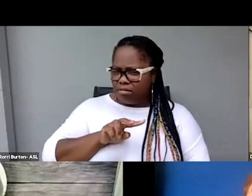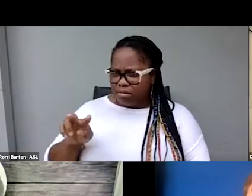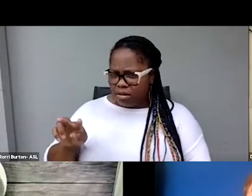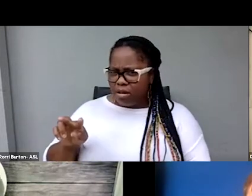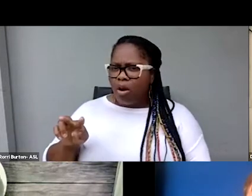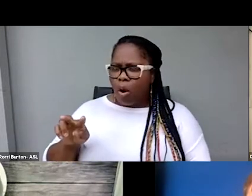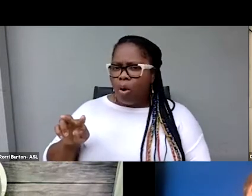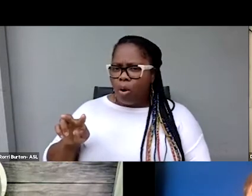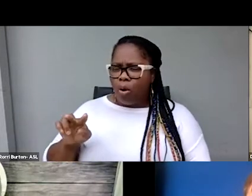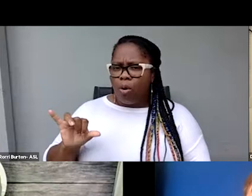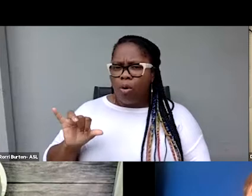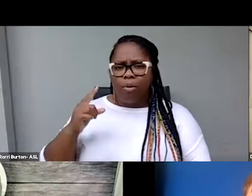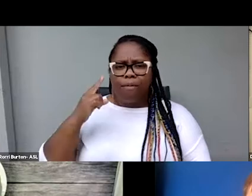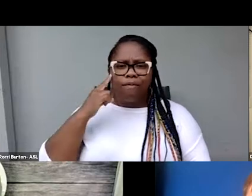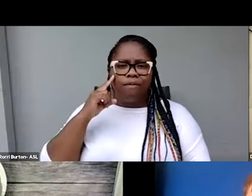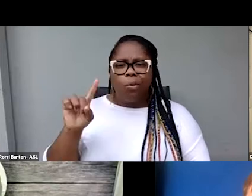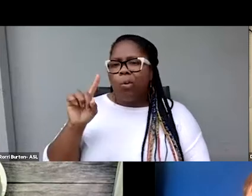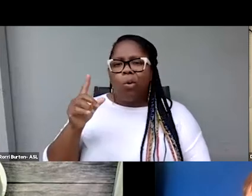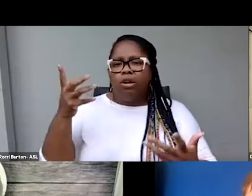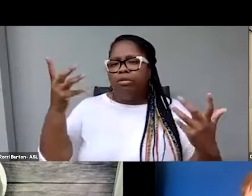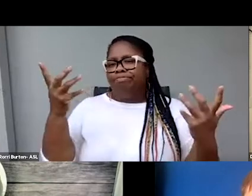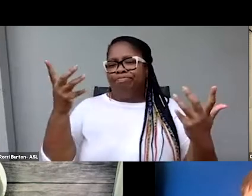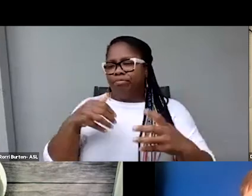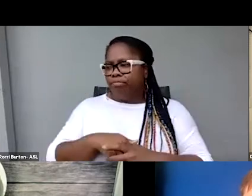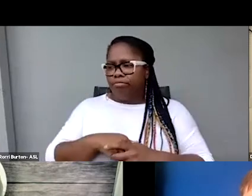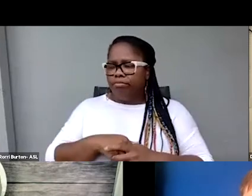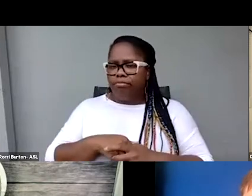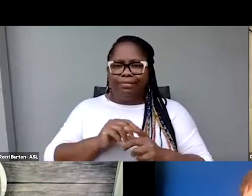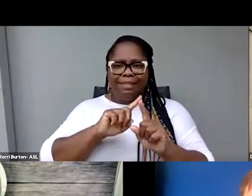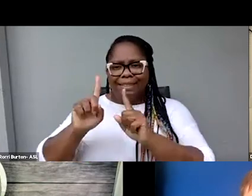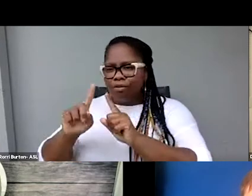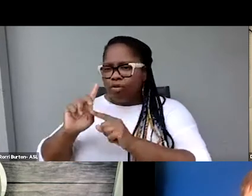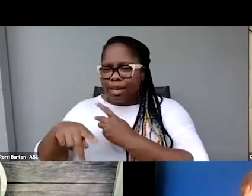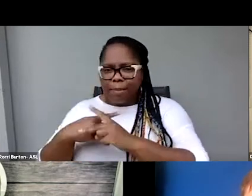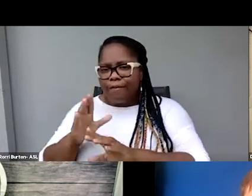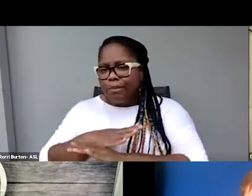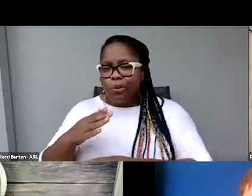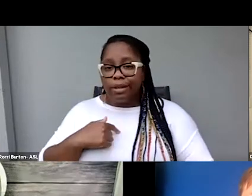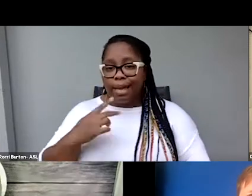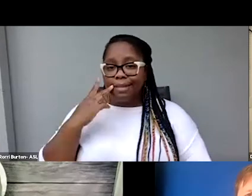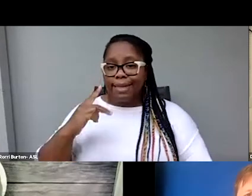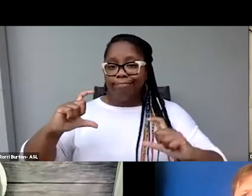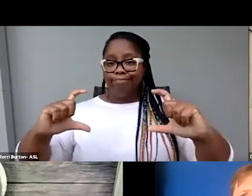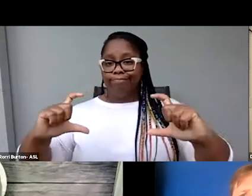for any variety of pieces of music, I will see just in brackets, music playing.